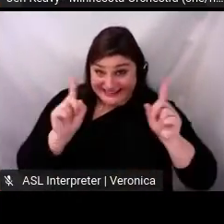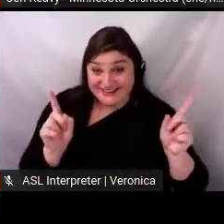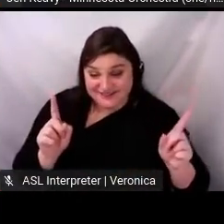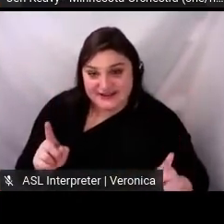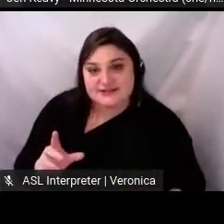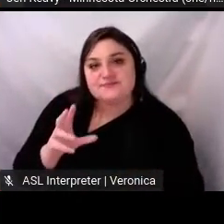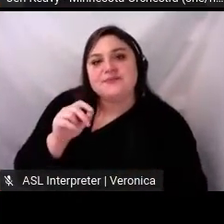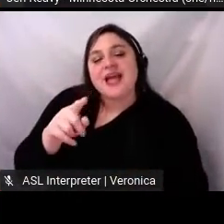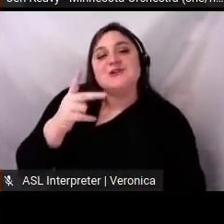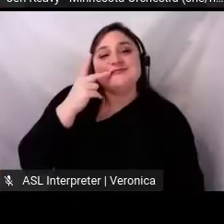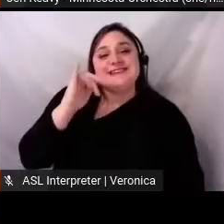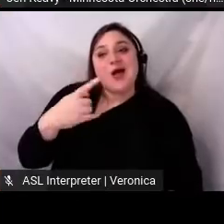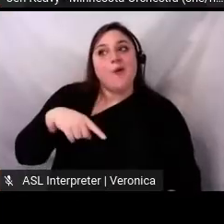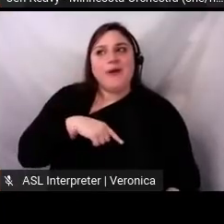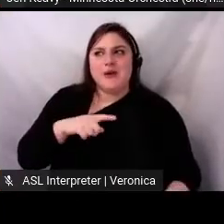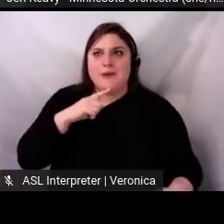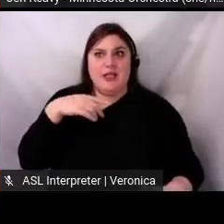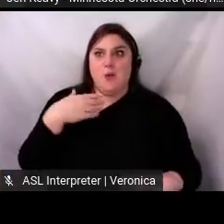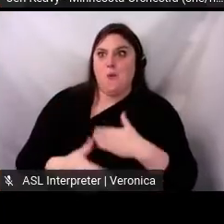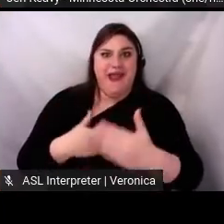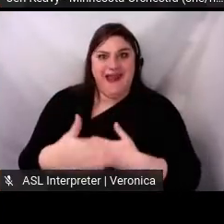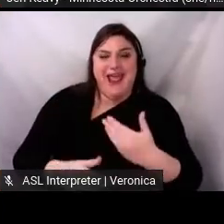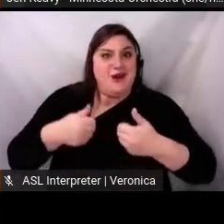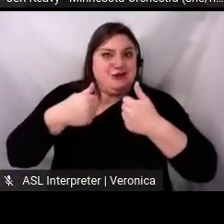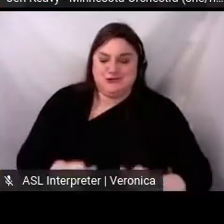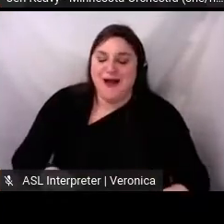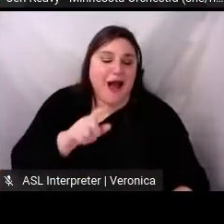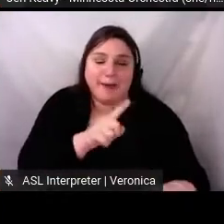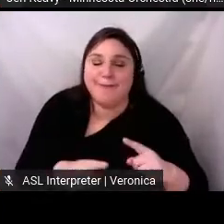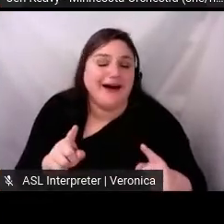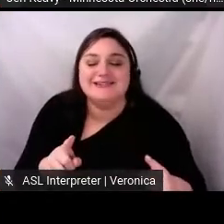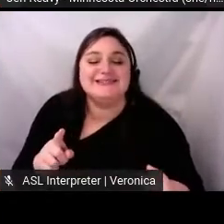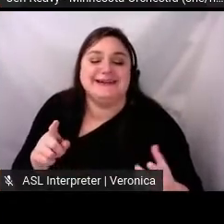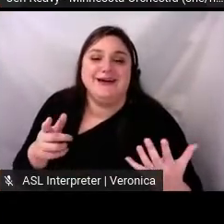were flying it. We're still building that plane as we fly. Which meant